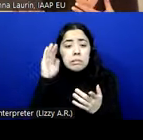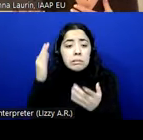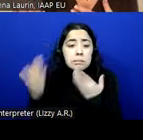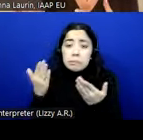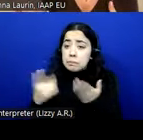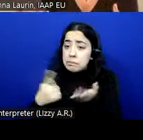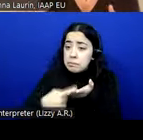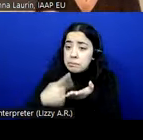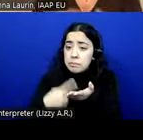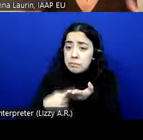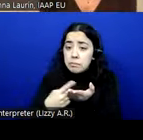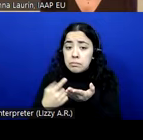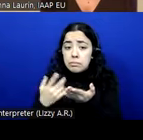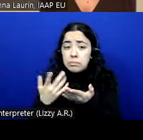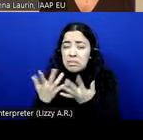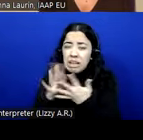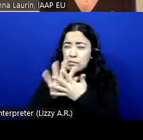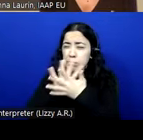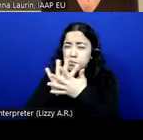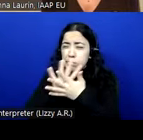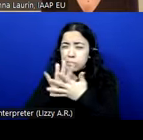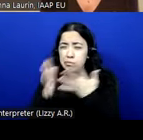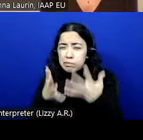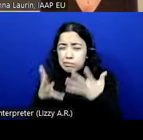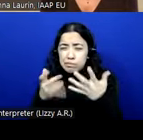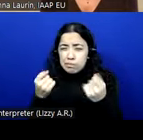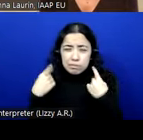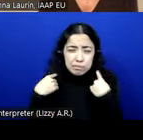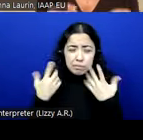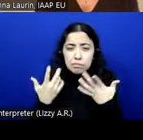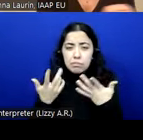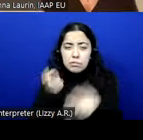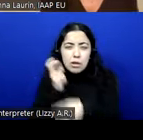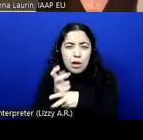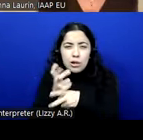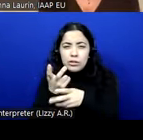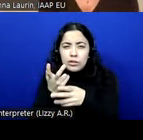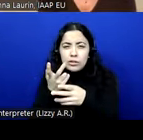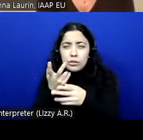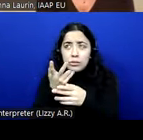that it is kind of blurred. It is a little bit difficult to get through to the standardisation